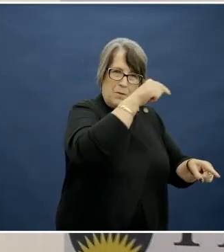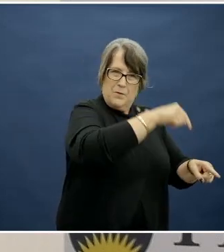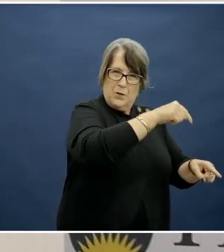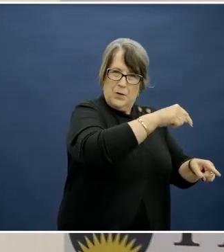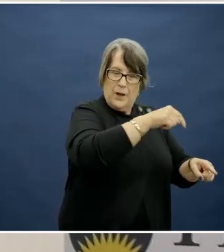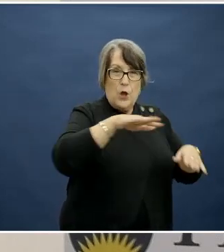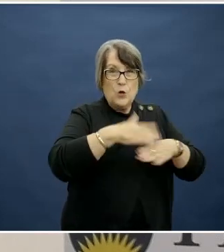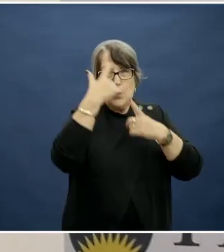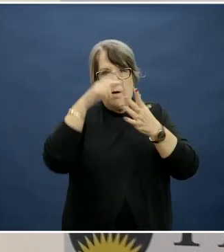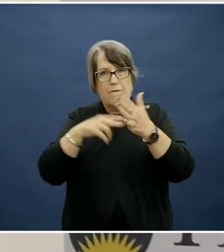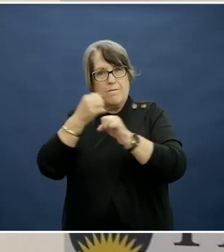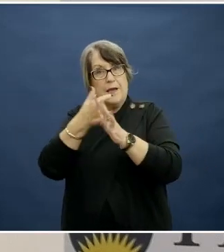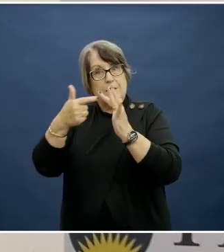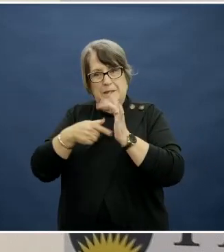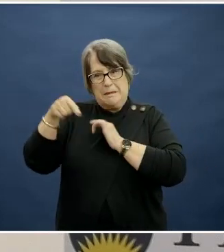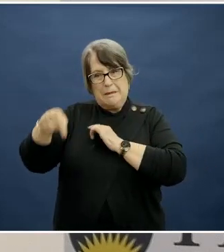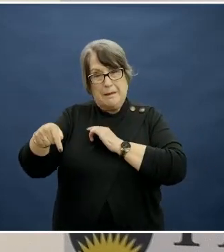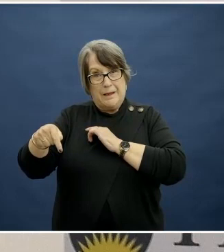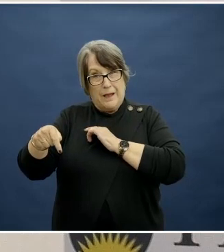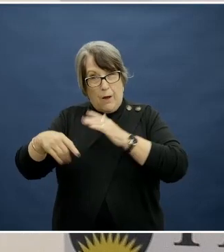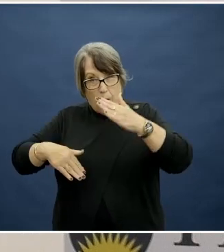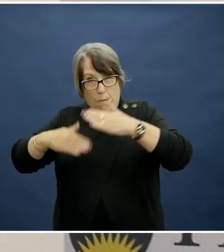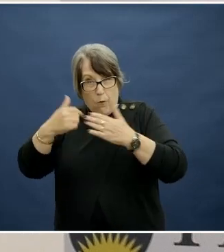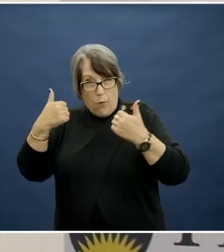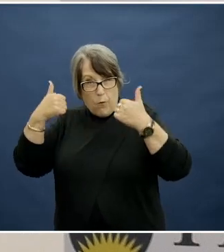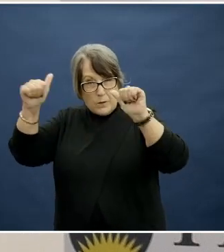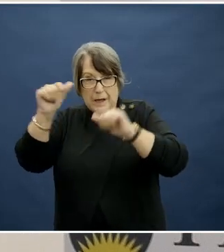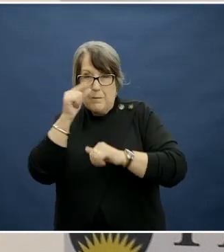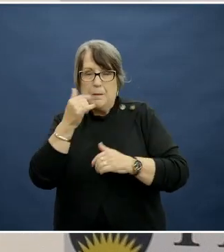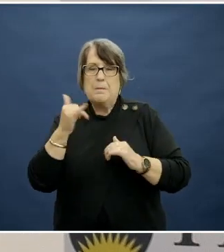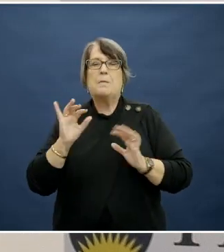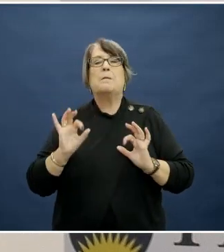such as VegKIT may not deliver their full potential.